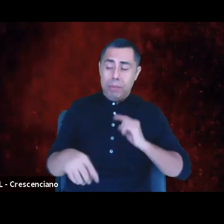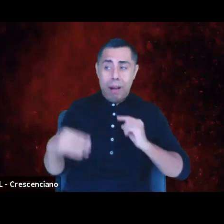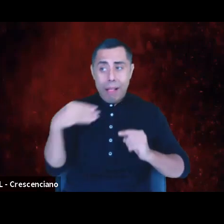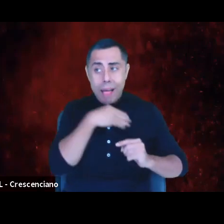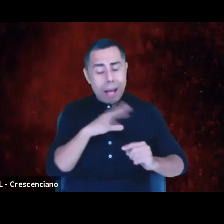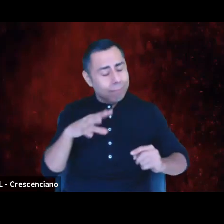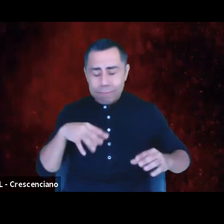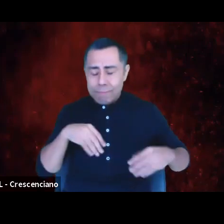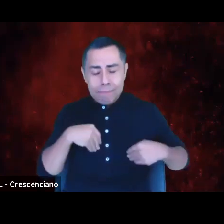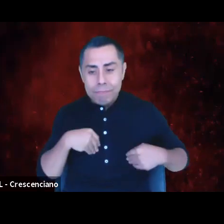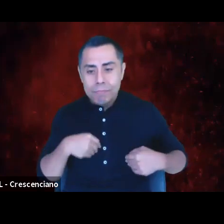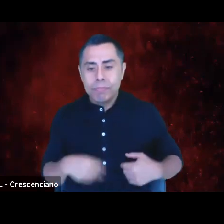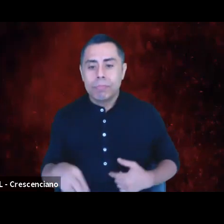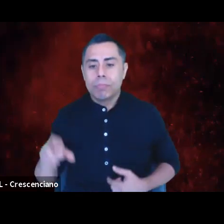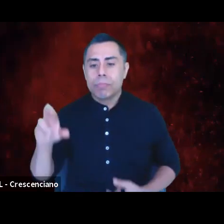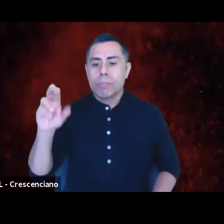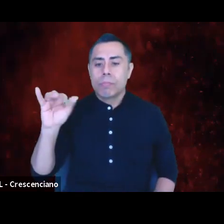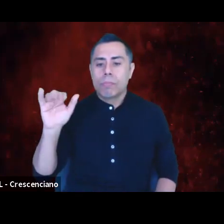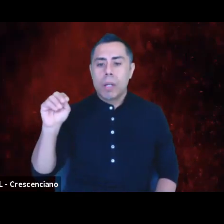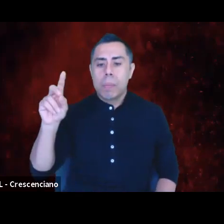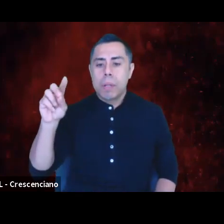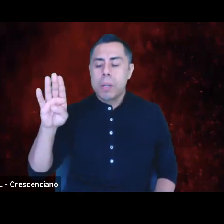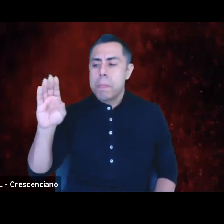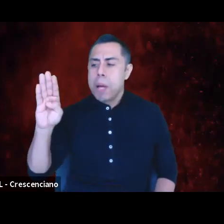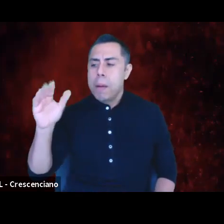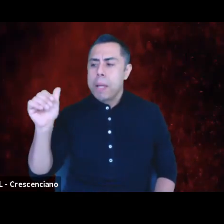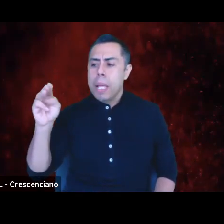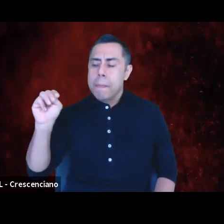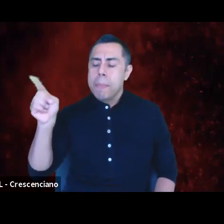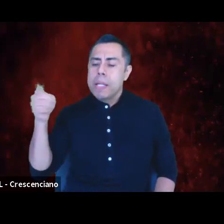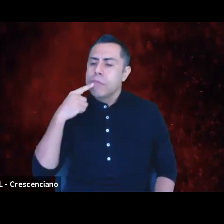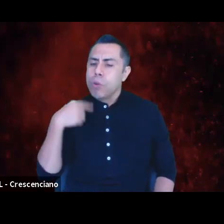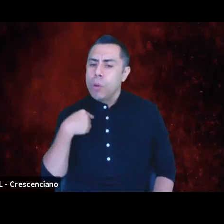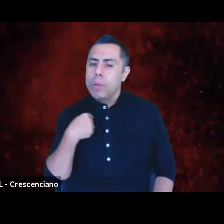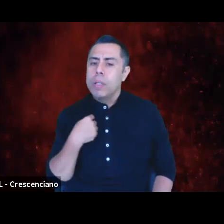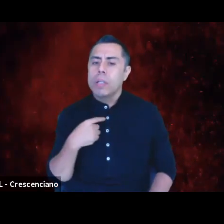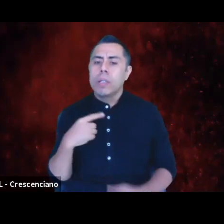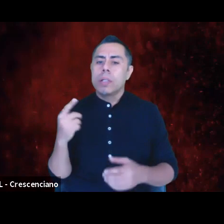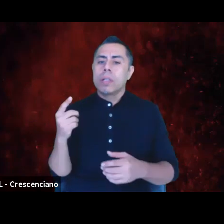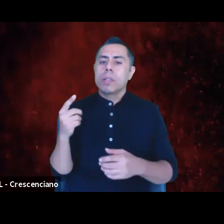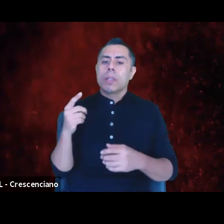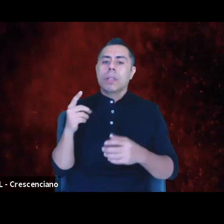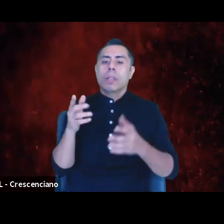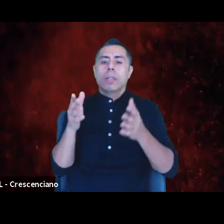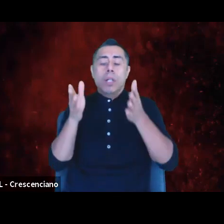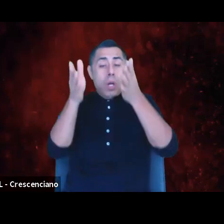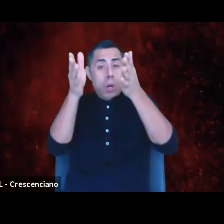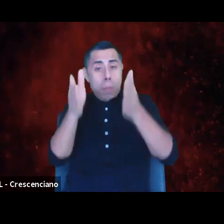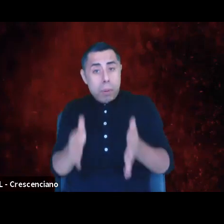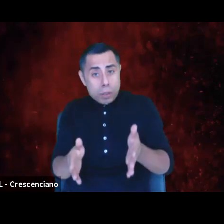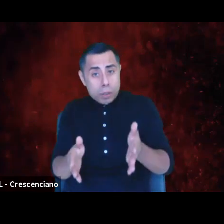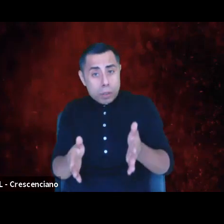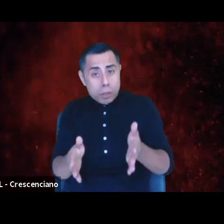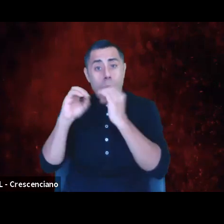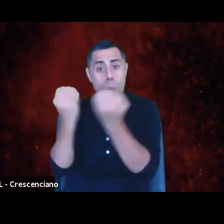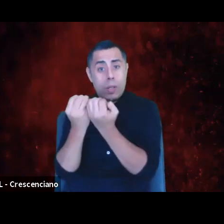Raymond Bobgan told me that his CFO believes the story of a person or an organization's values lies in its budget.